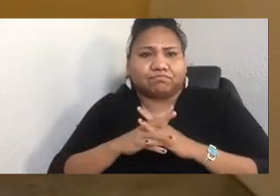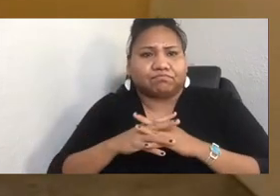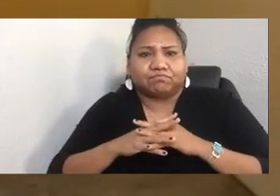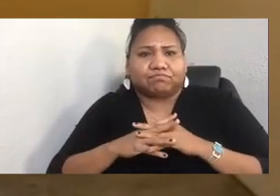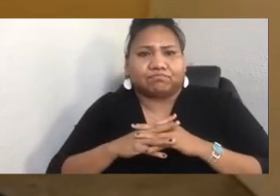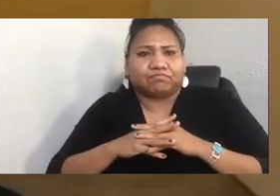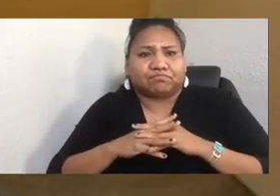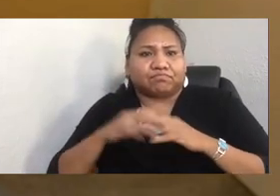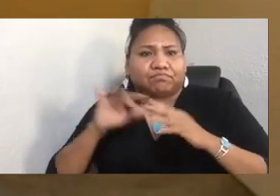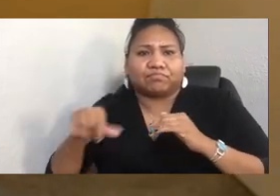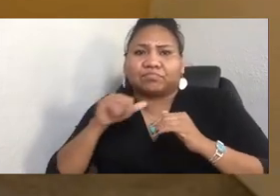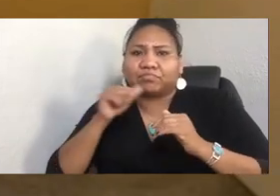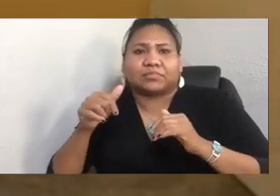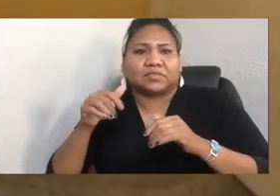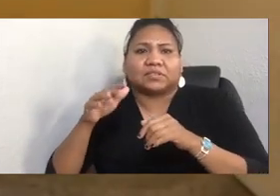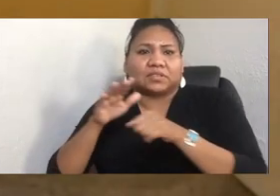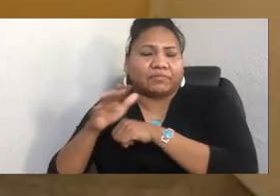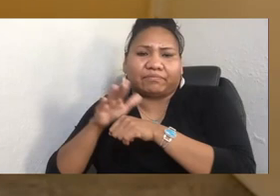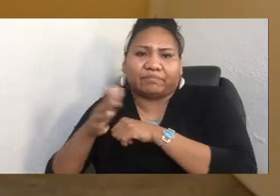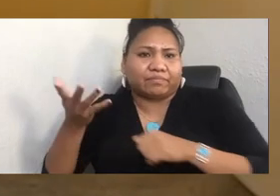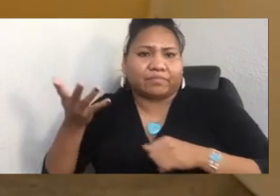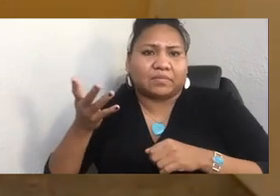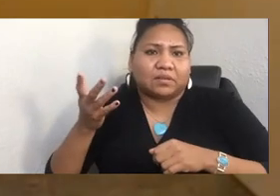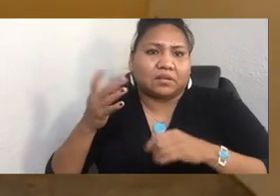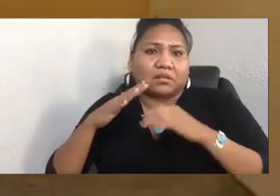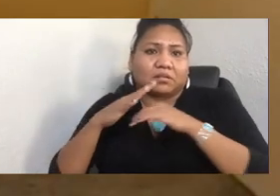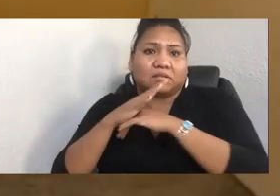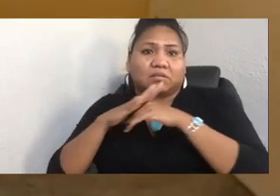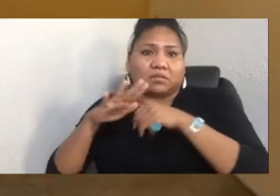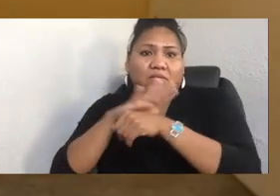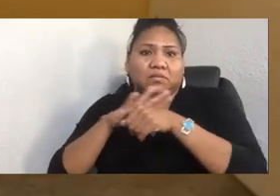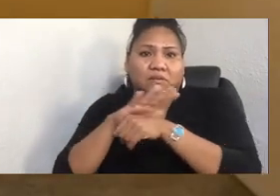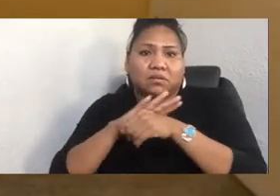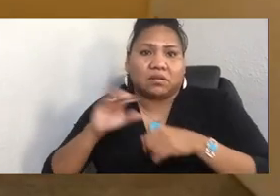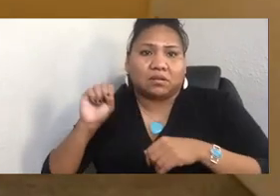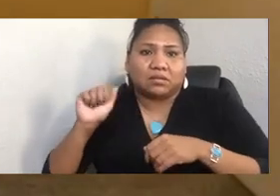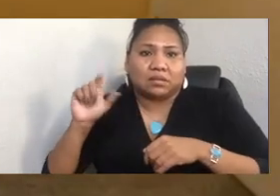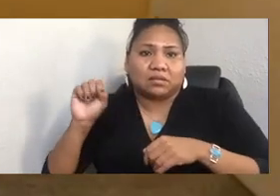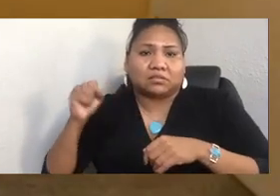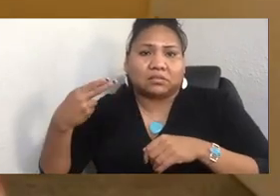So then I thought, well, I'll go to Coast Salish tribes, and then just tribes in Oklahoma. And then I was like, well, then I should probably go to the Dakotas.